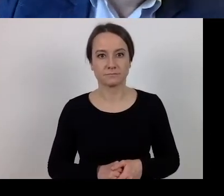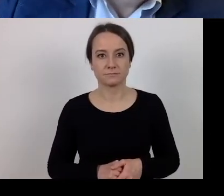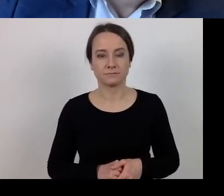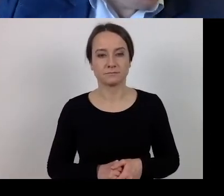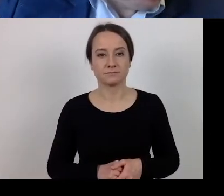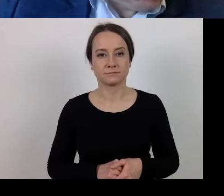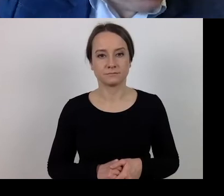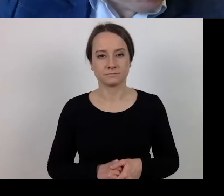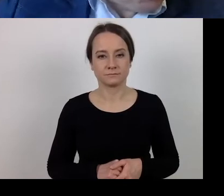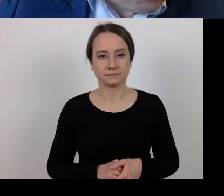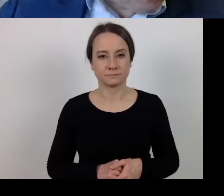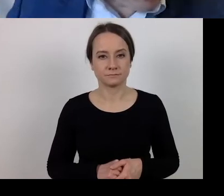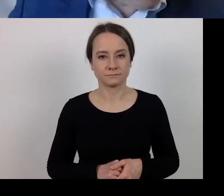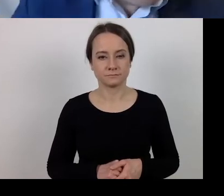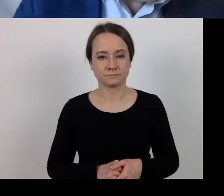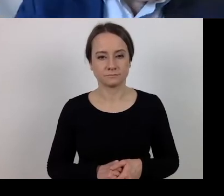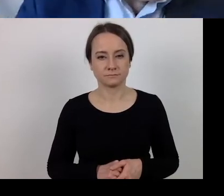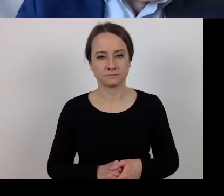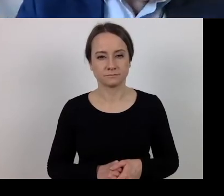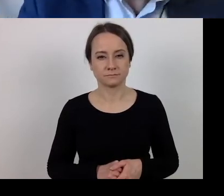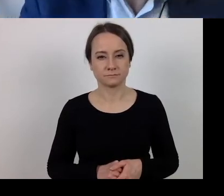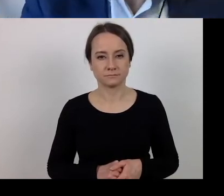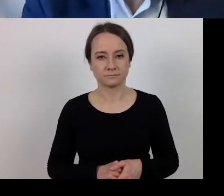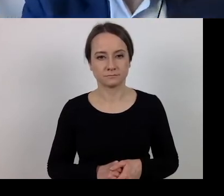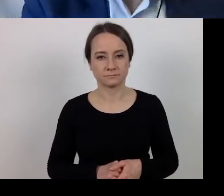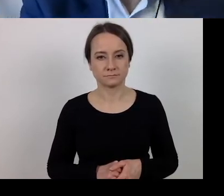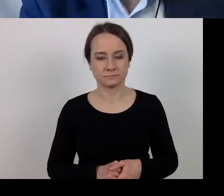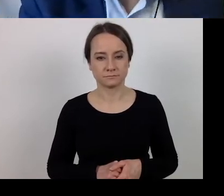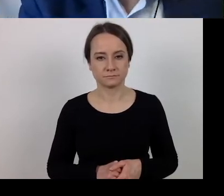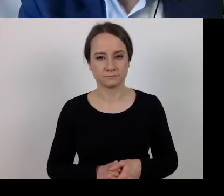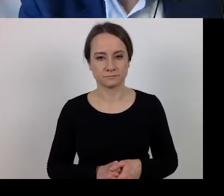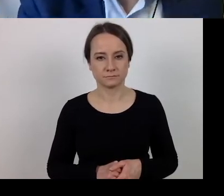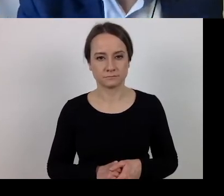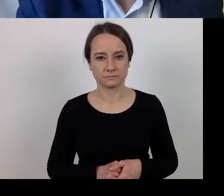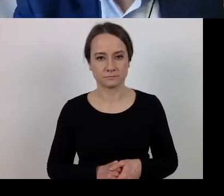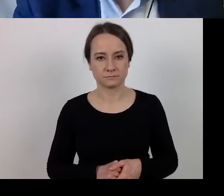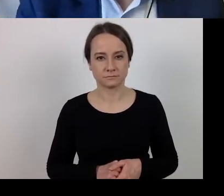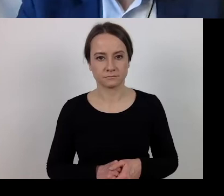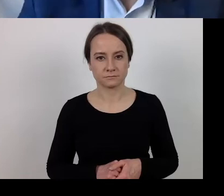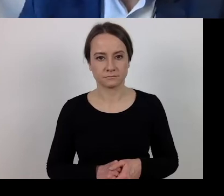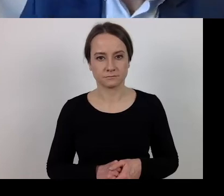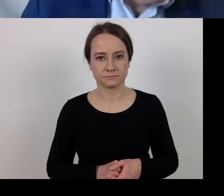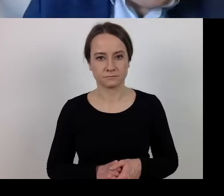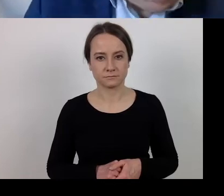Regarding the announcement of competitions,